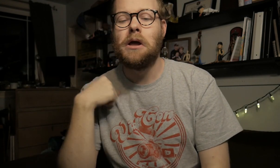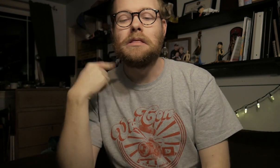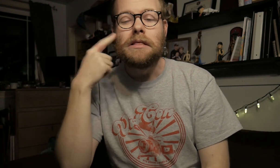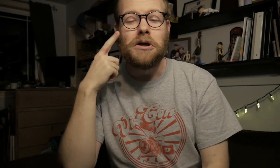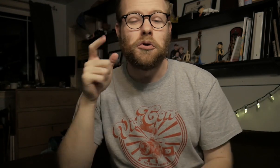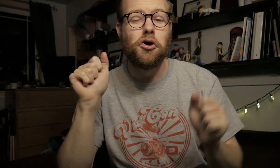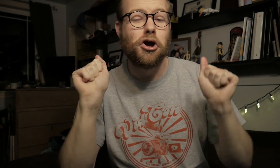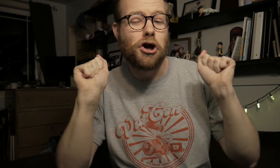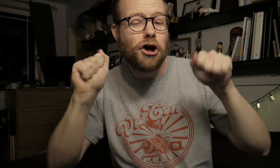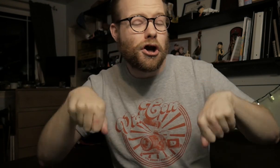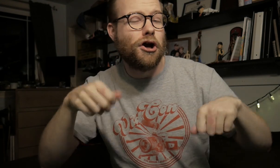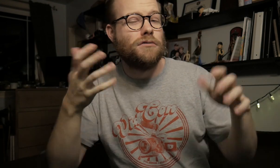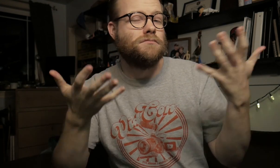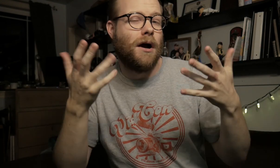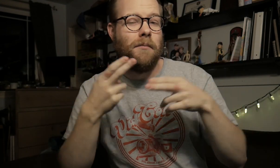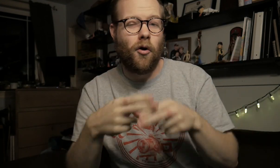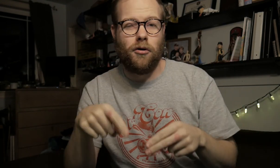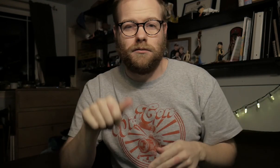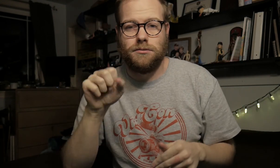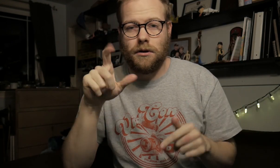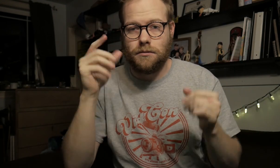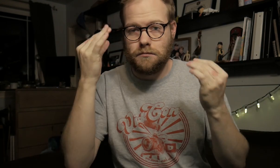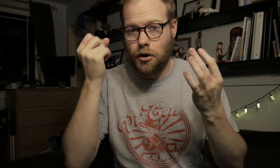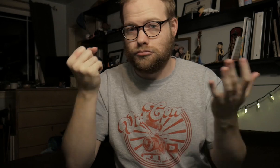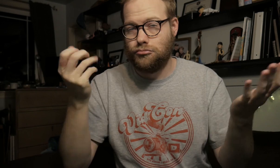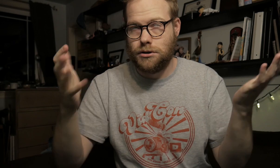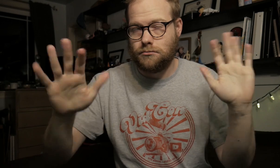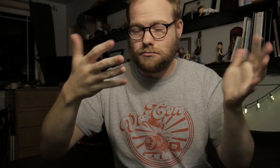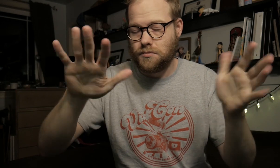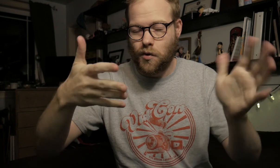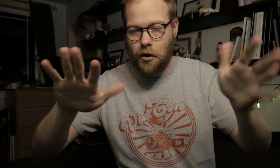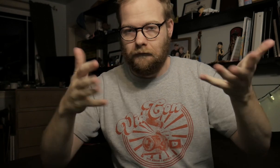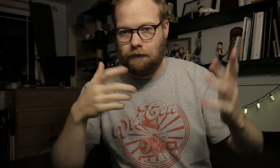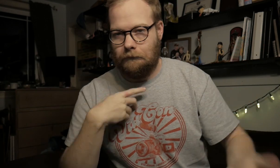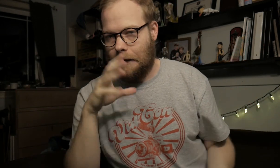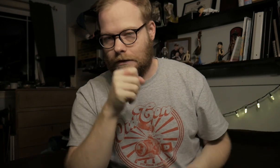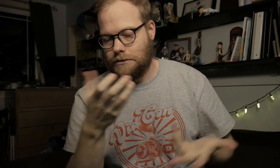I think you could maybe call this an ASL Ponderings, sort of, I guess?